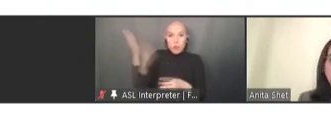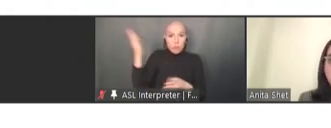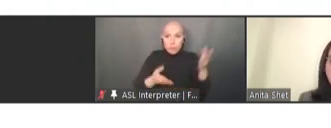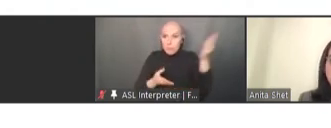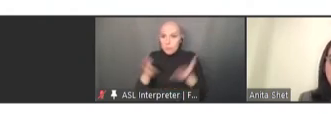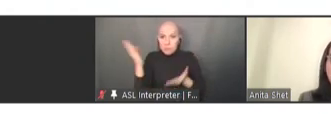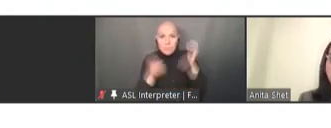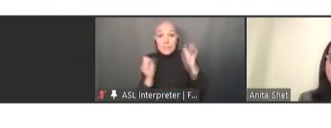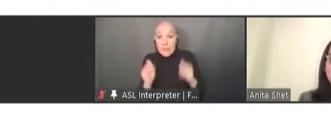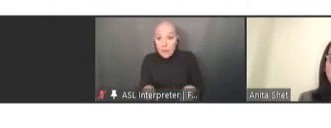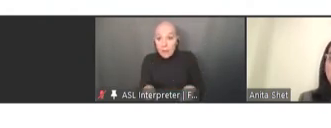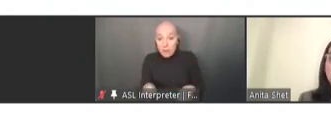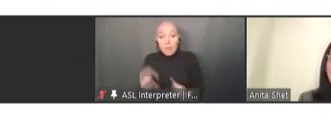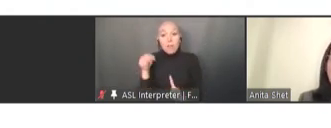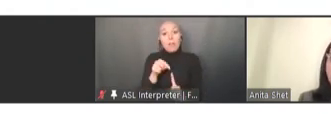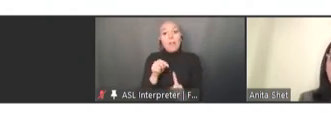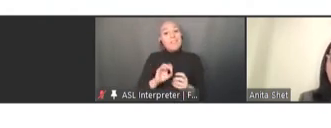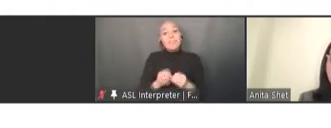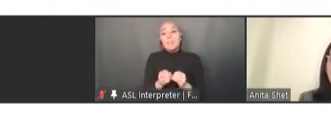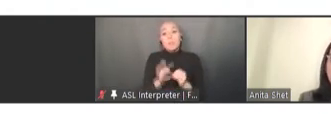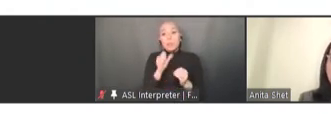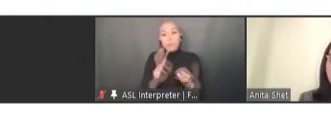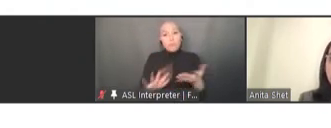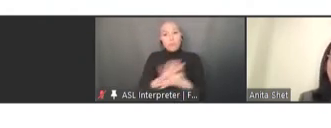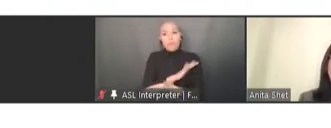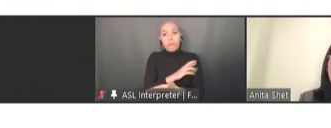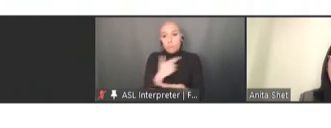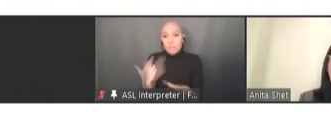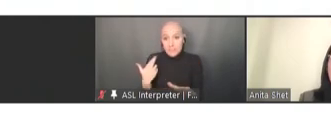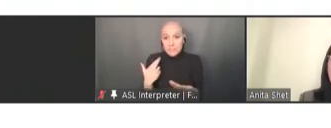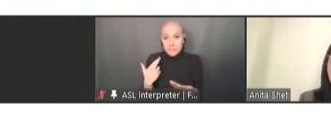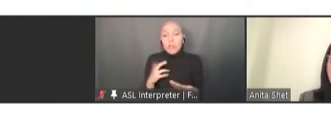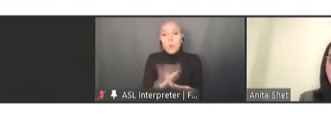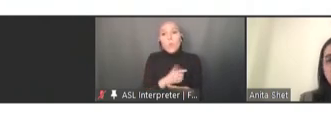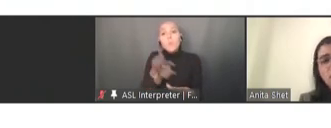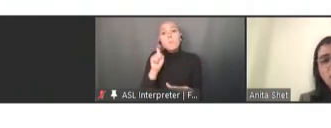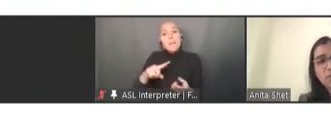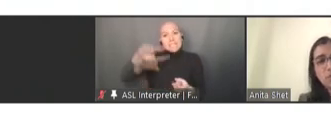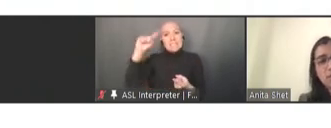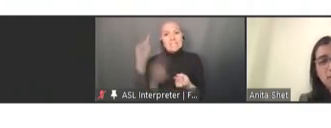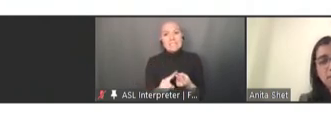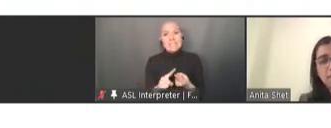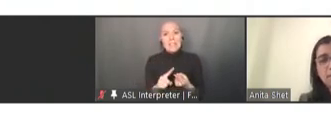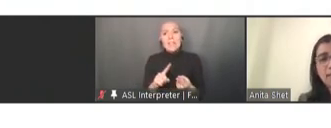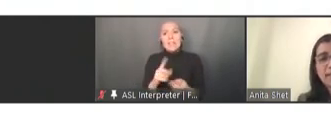work together to close any immunity gap, both in the US and across the world. Next slide.